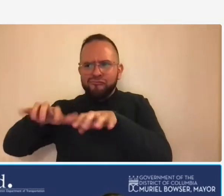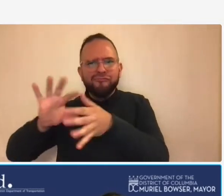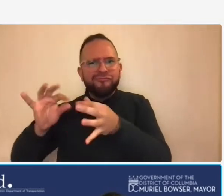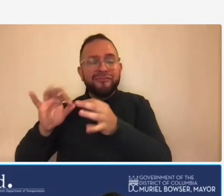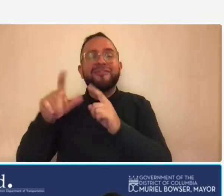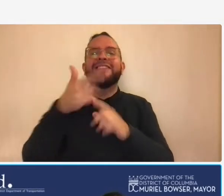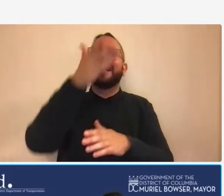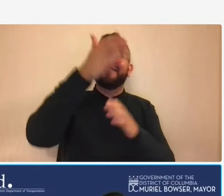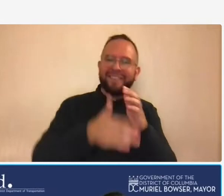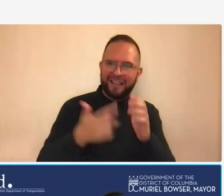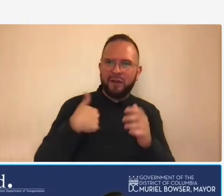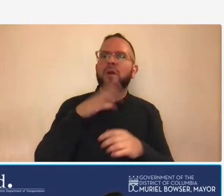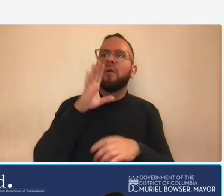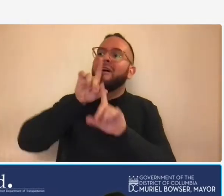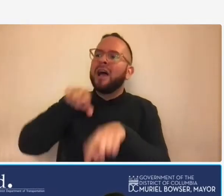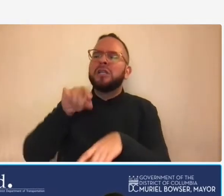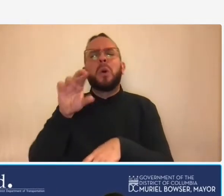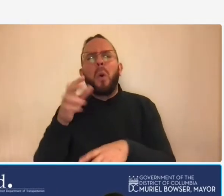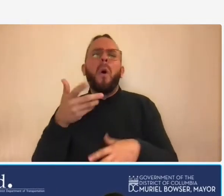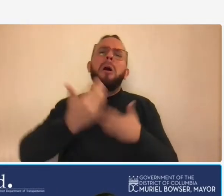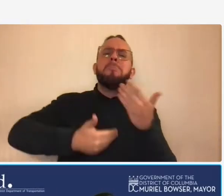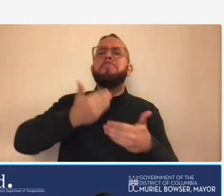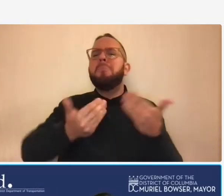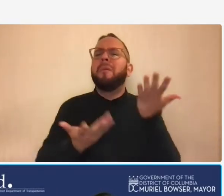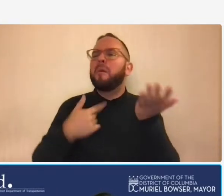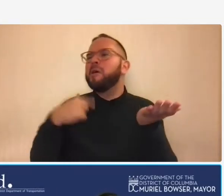we'll have a period of time that we'll take questions so either way you want to do it is